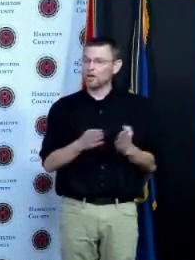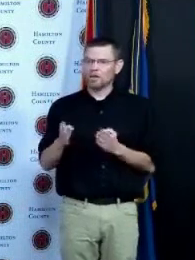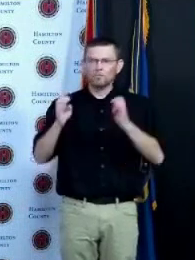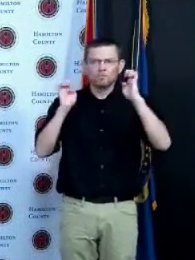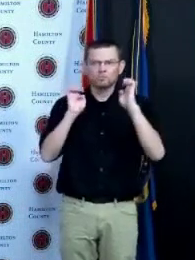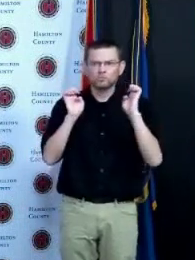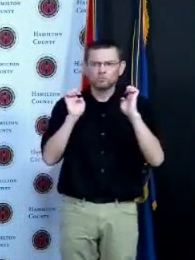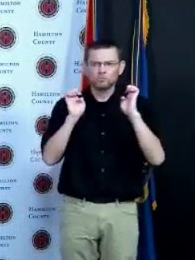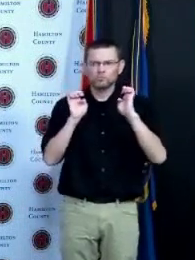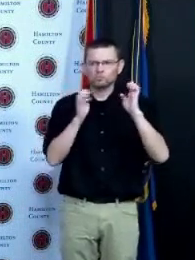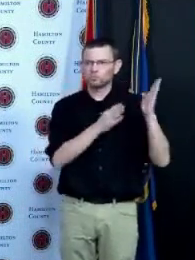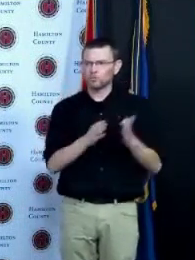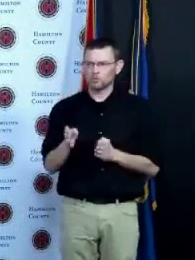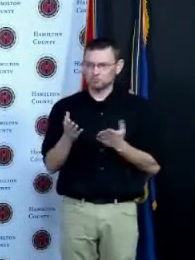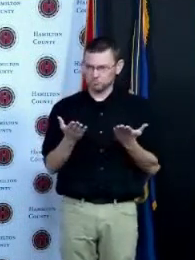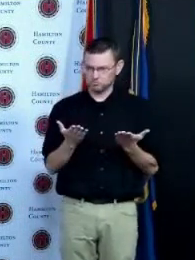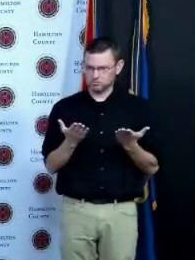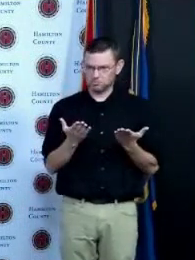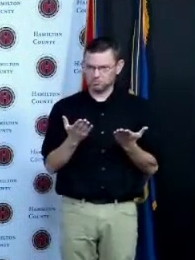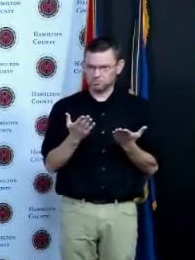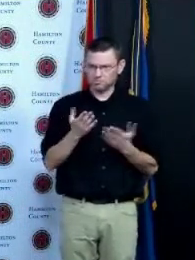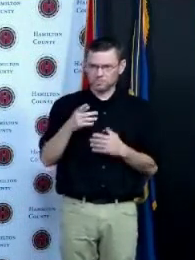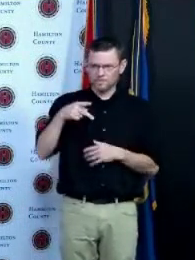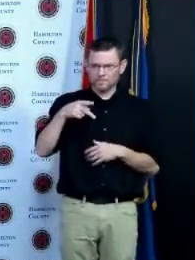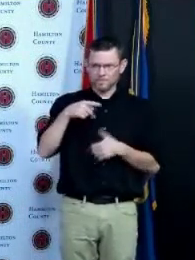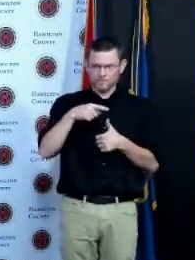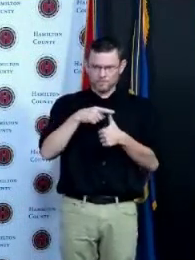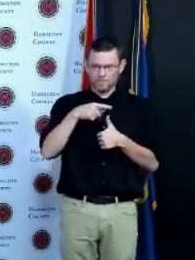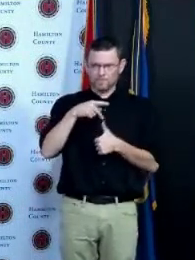plus how does that change the game for Hamilton County and I guess the country as a whole